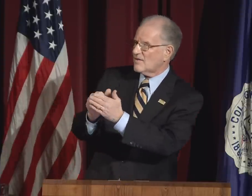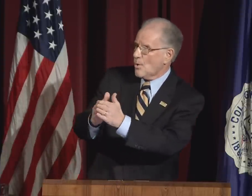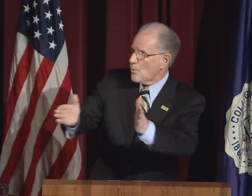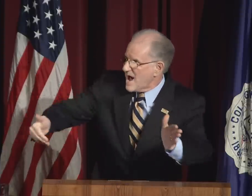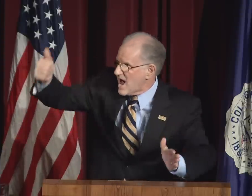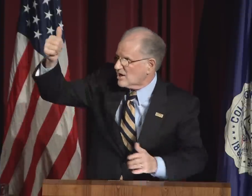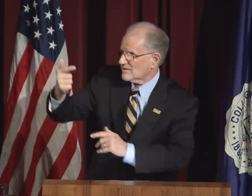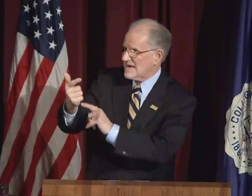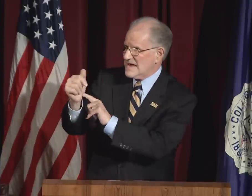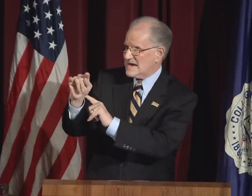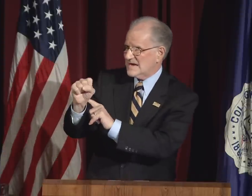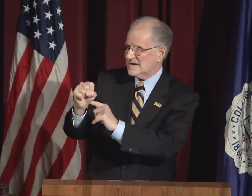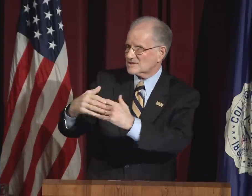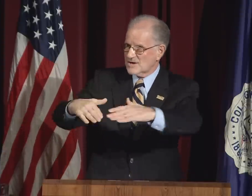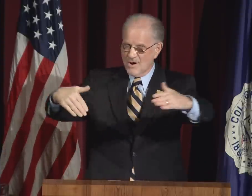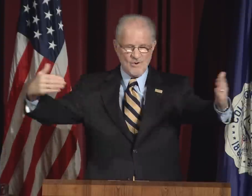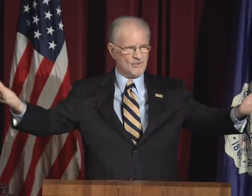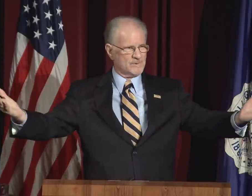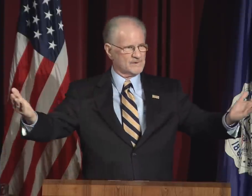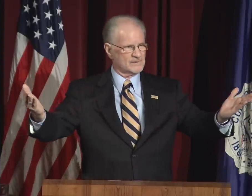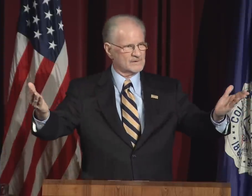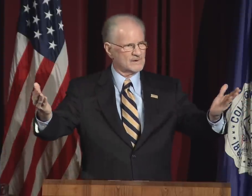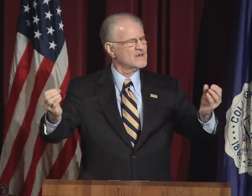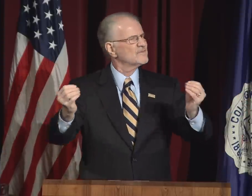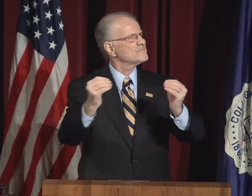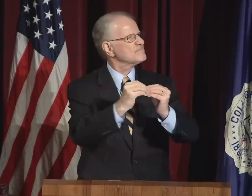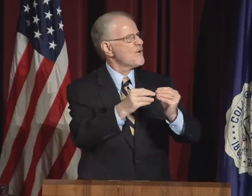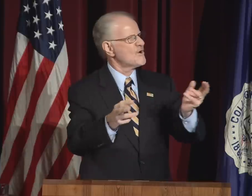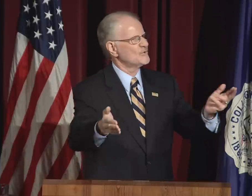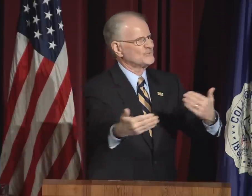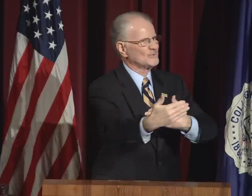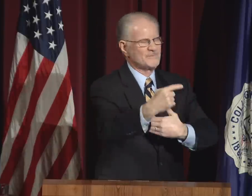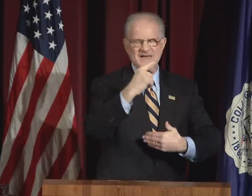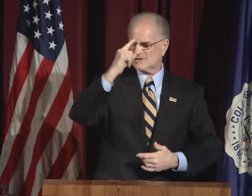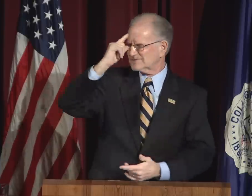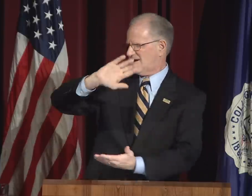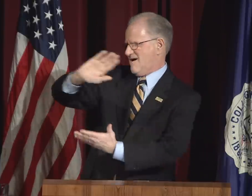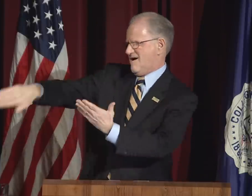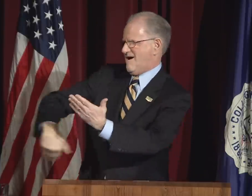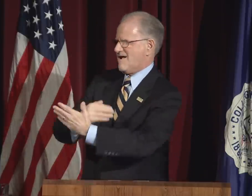Again we are learning that the wider the gates are open